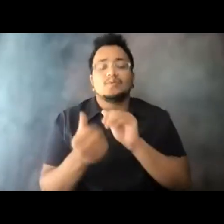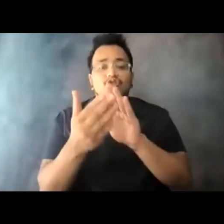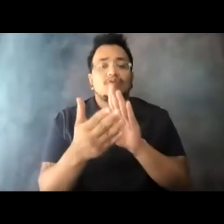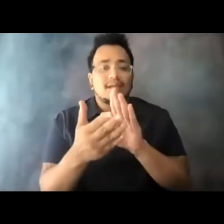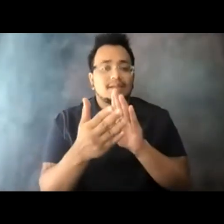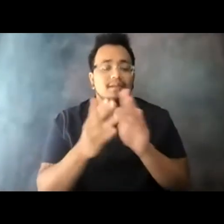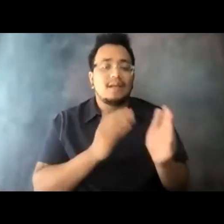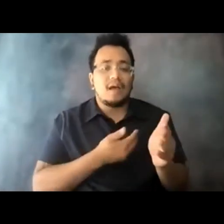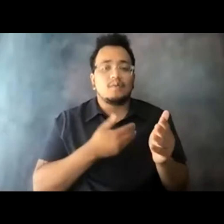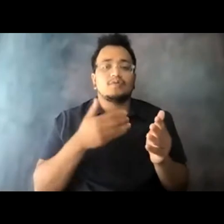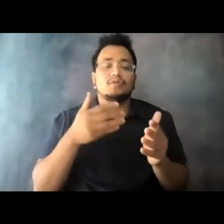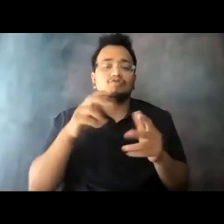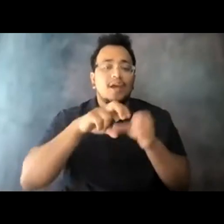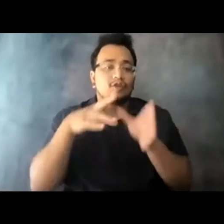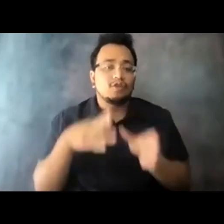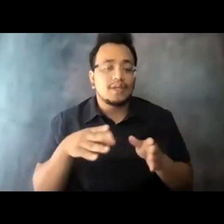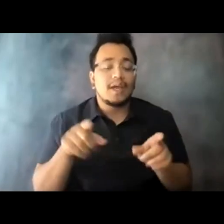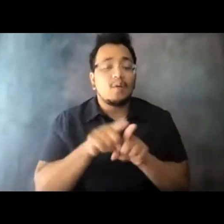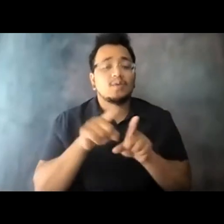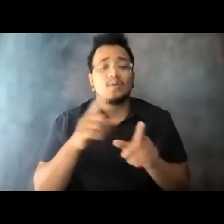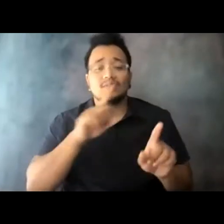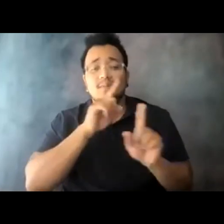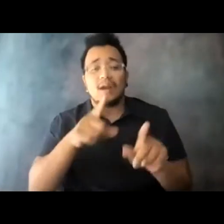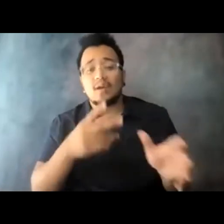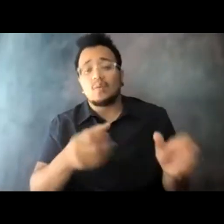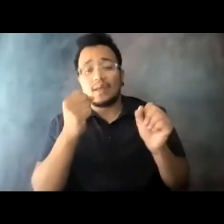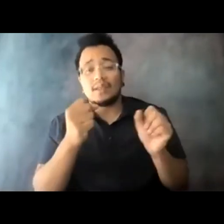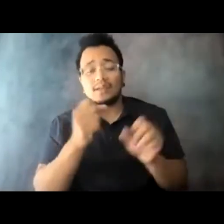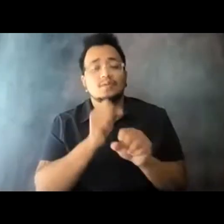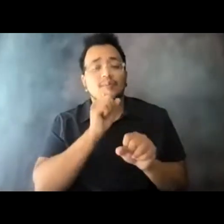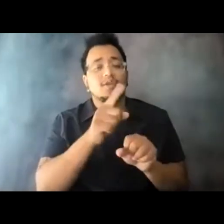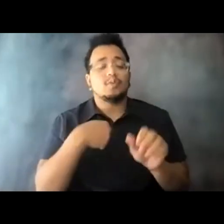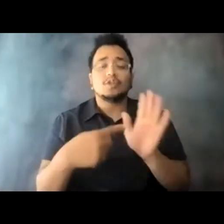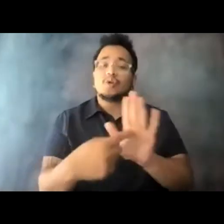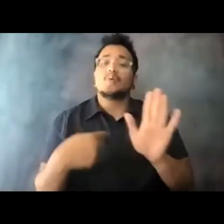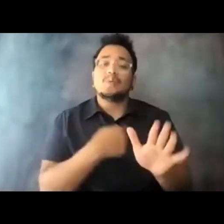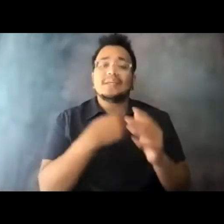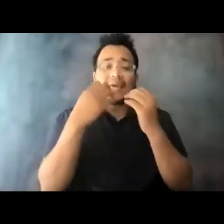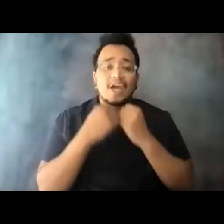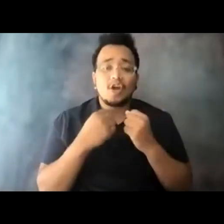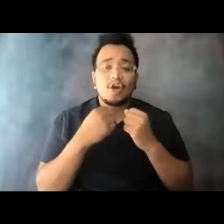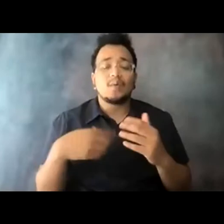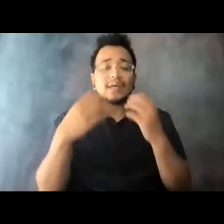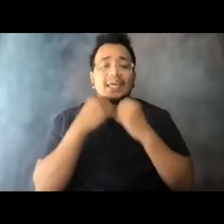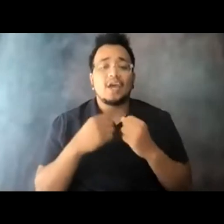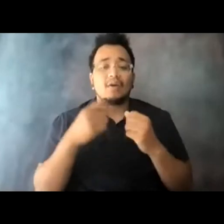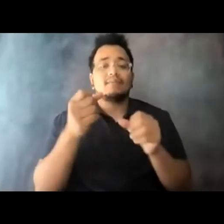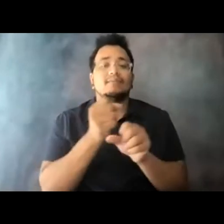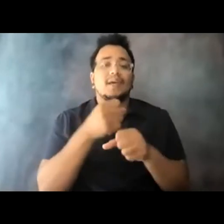15:12:30 And then looking to respond as quickly as possible to show them that we care about them and we care about bringing them back to our 15:12:30 systems.